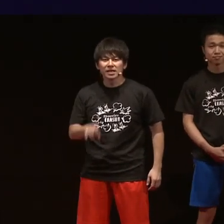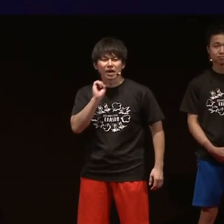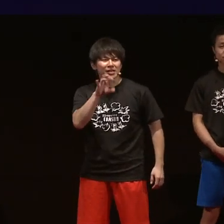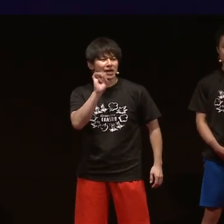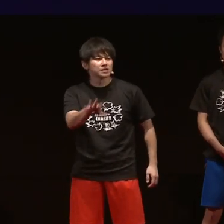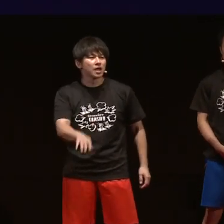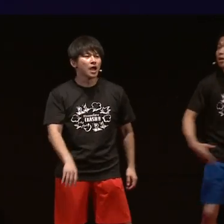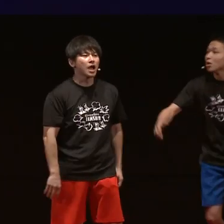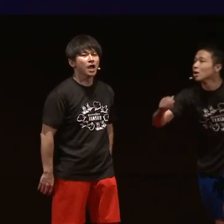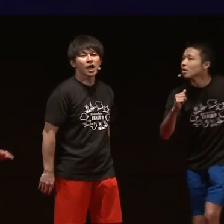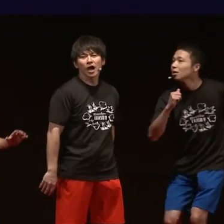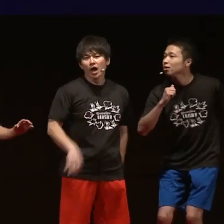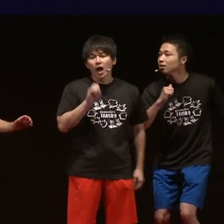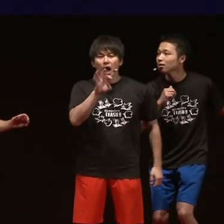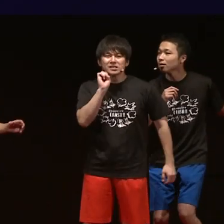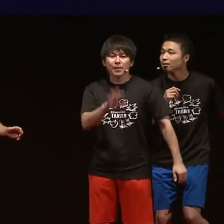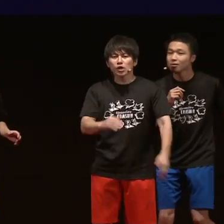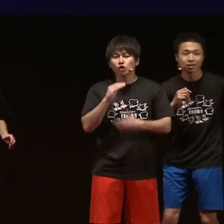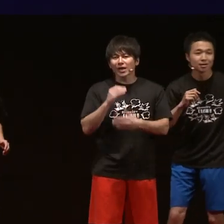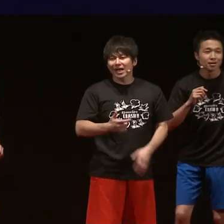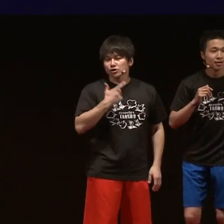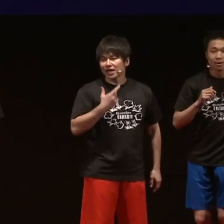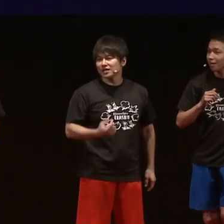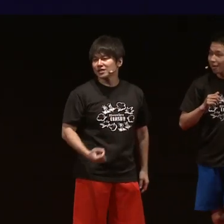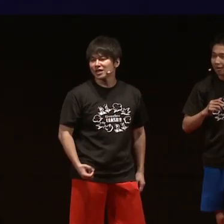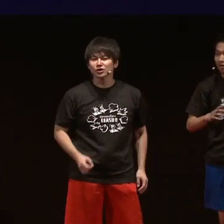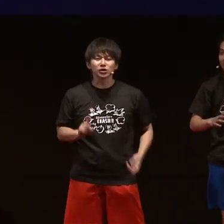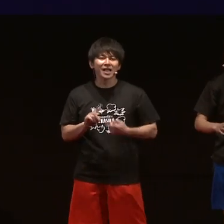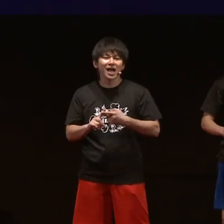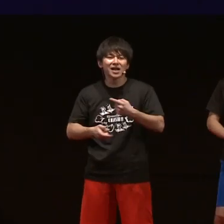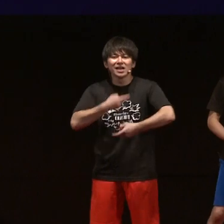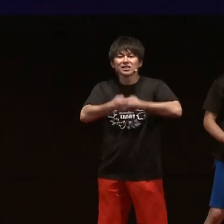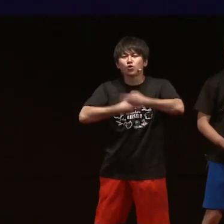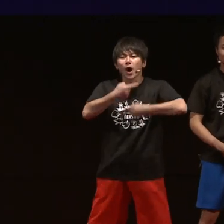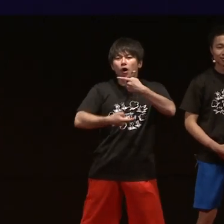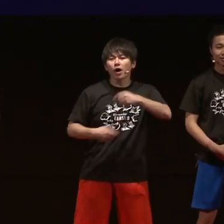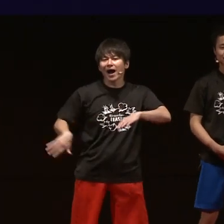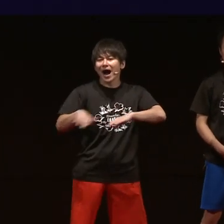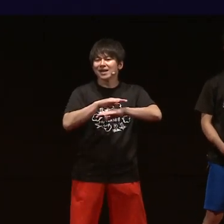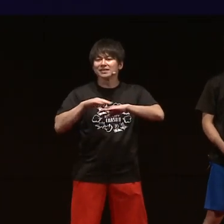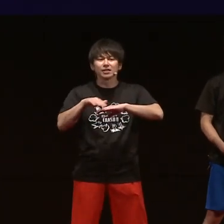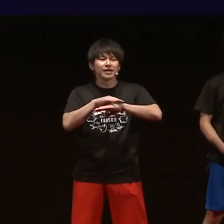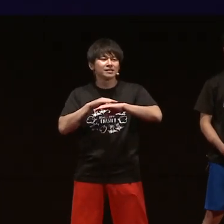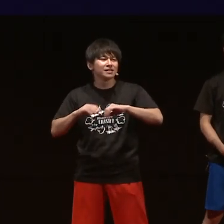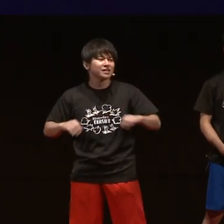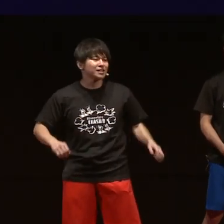Okazaki: I can talk. I really like talking, and I am in love with sign language.